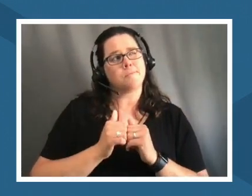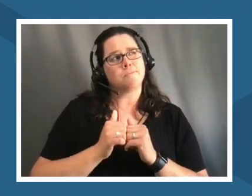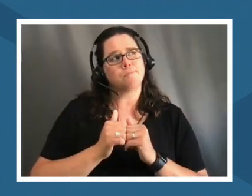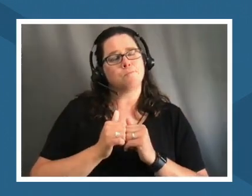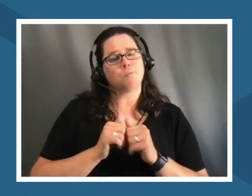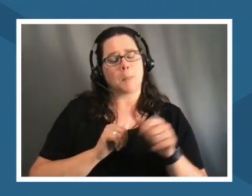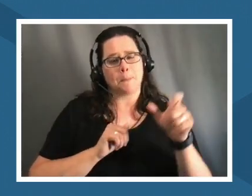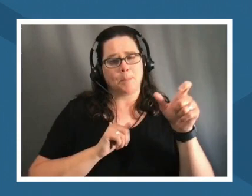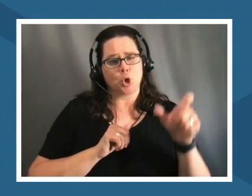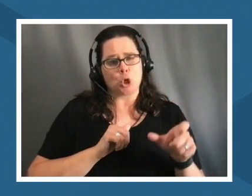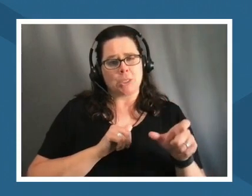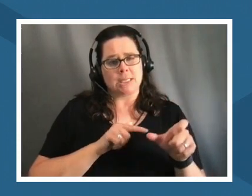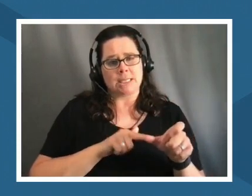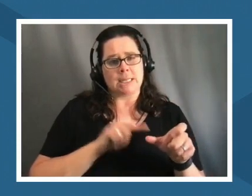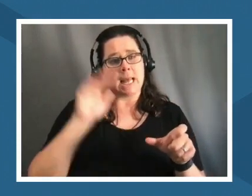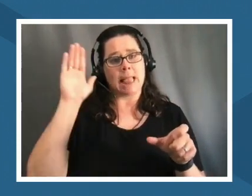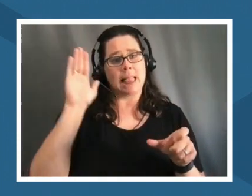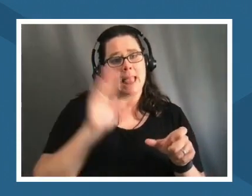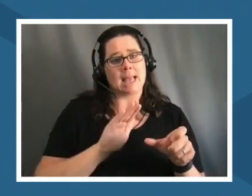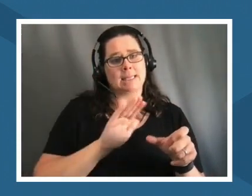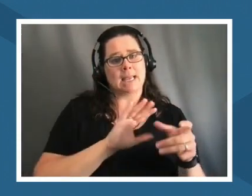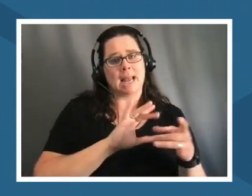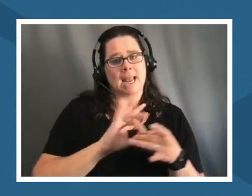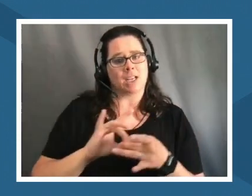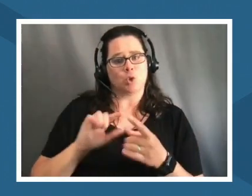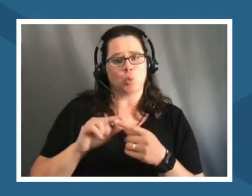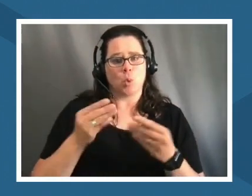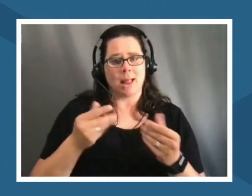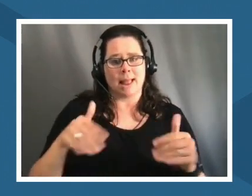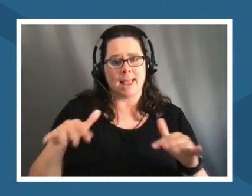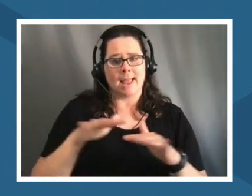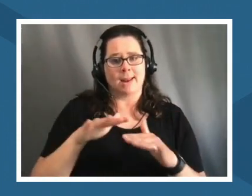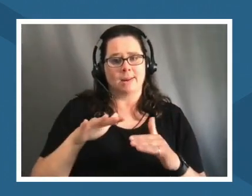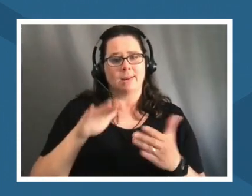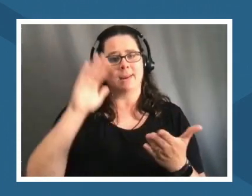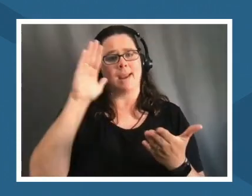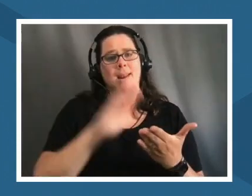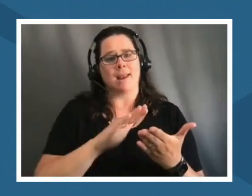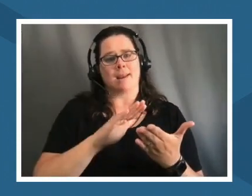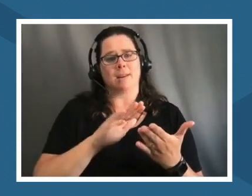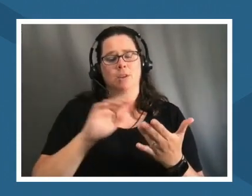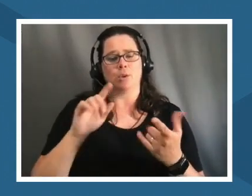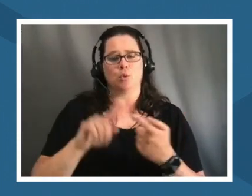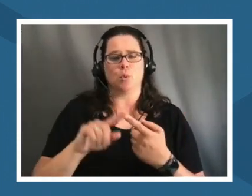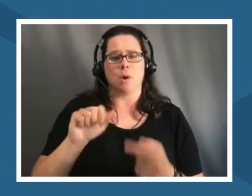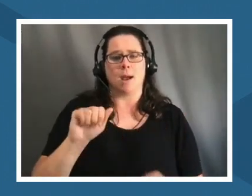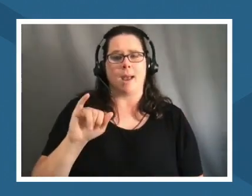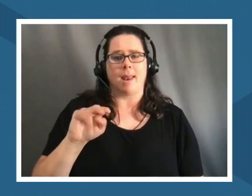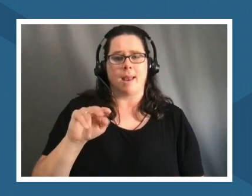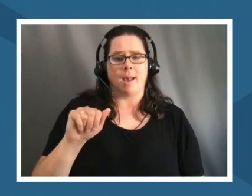connected to lands connected to aina may engage with